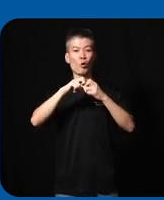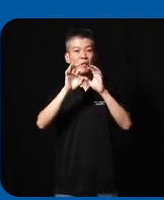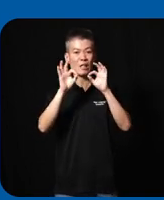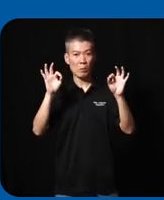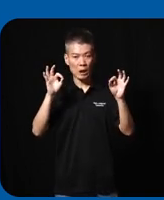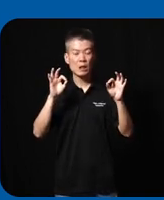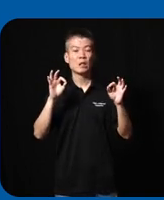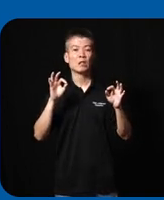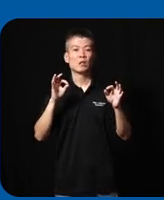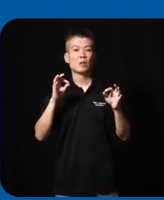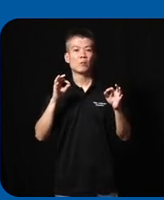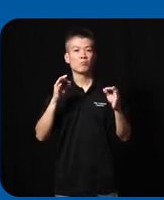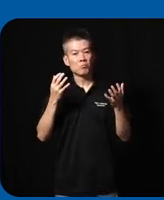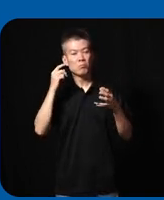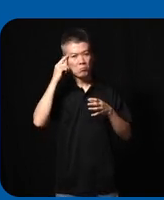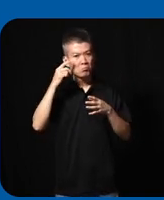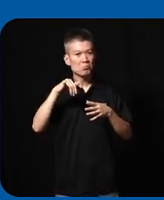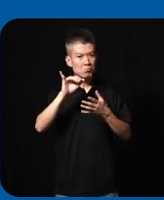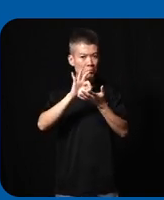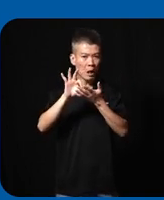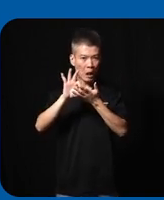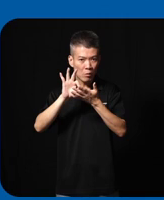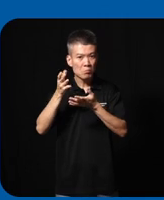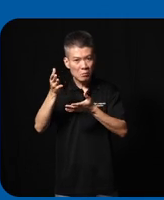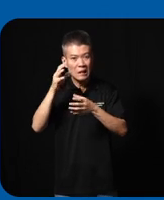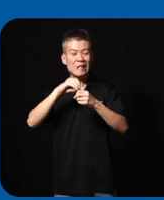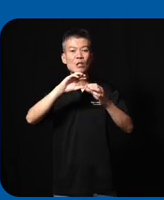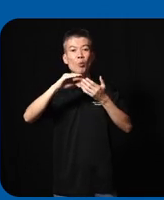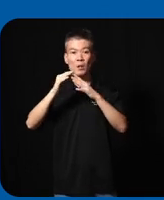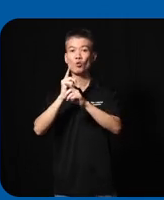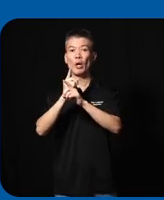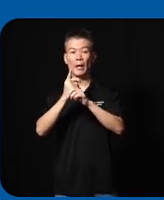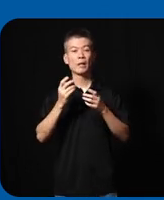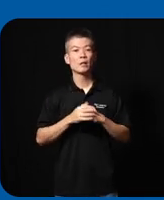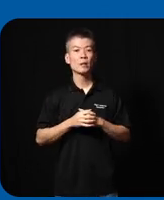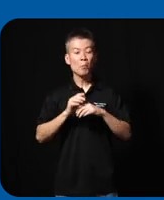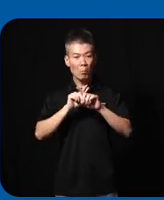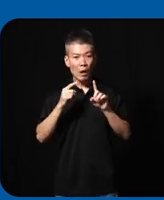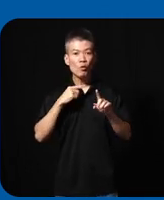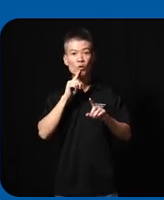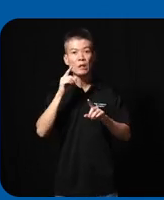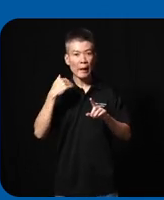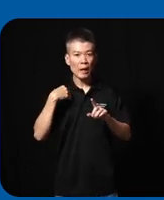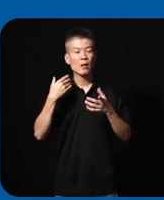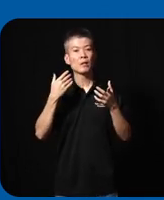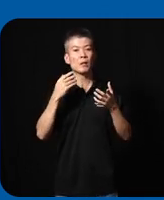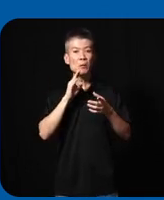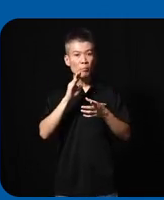and well I think still counting there in the community right but we really had to be very